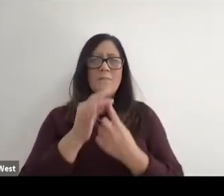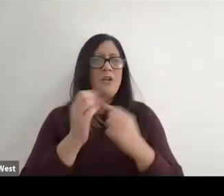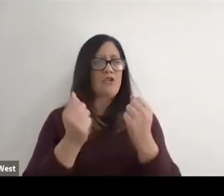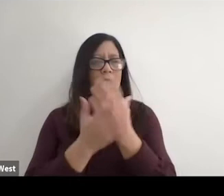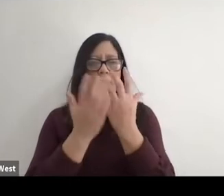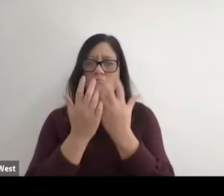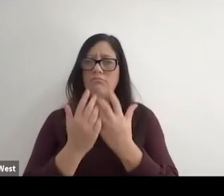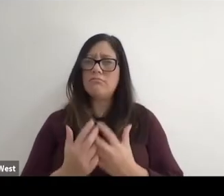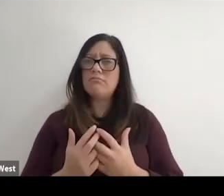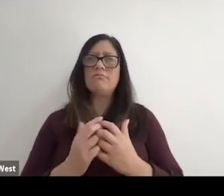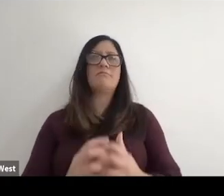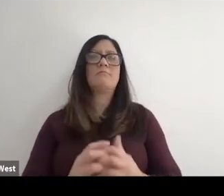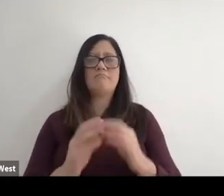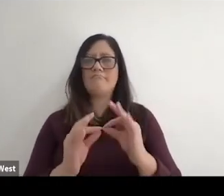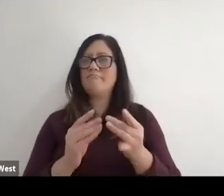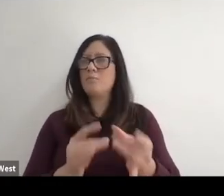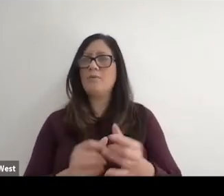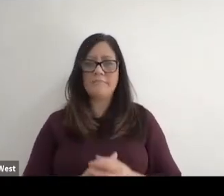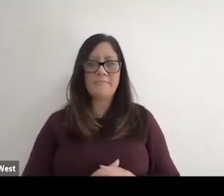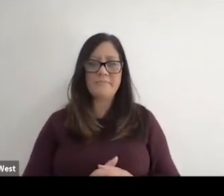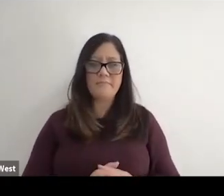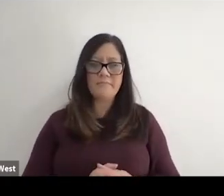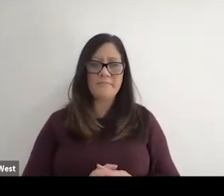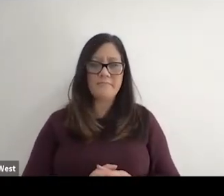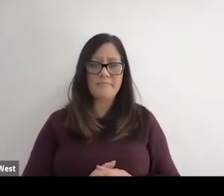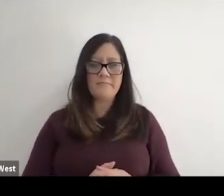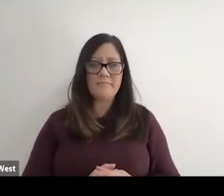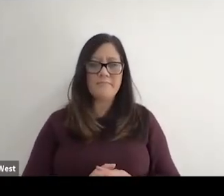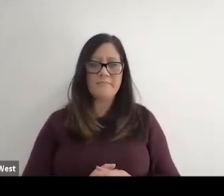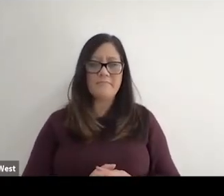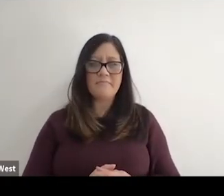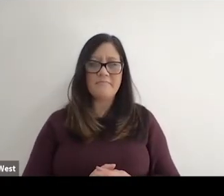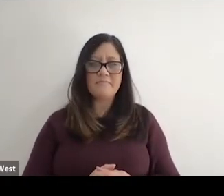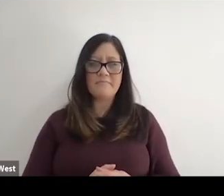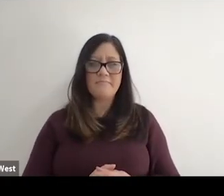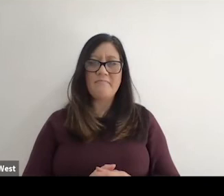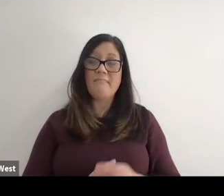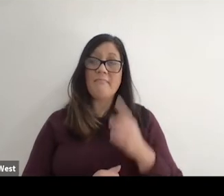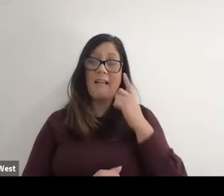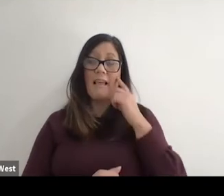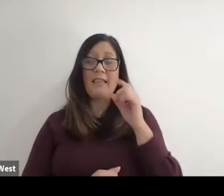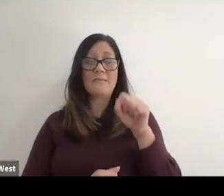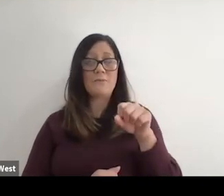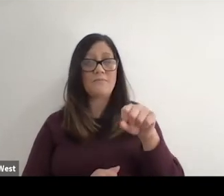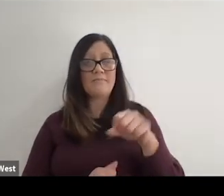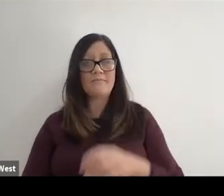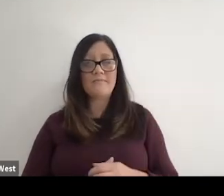I think that's what we can say. I think so. I think. What else